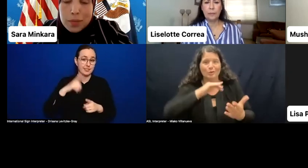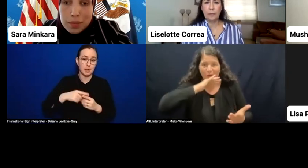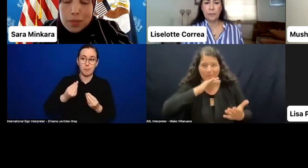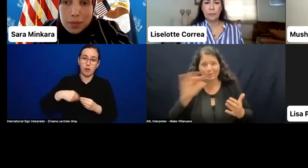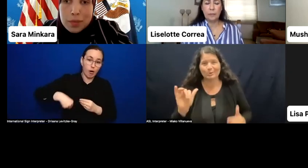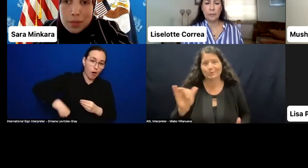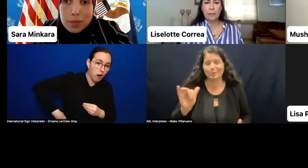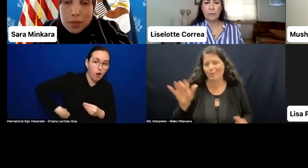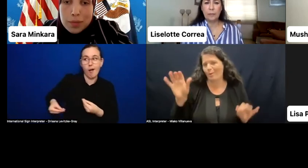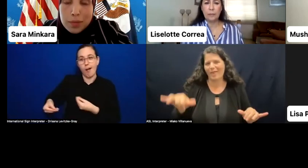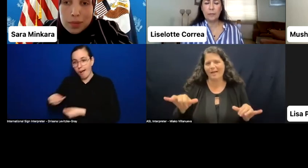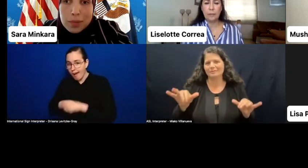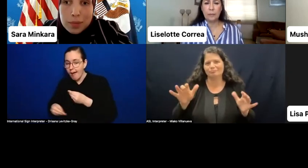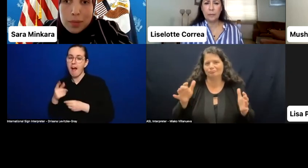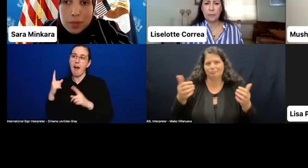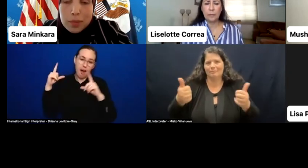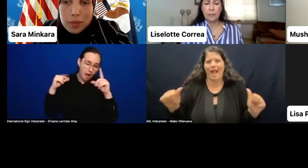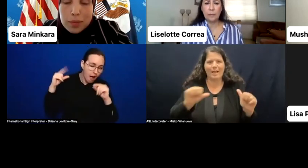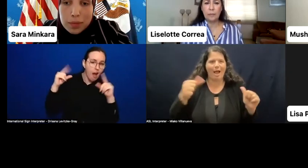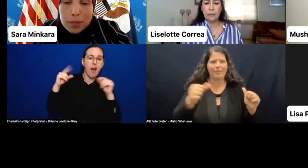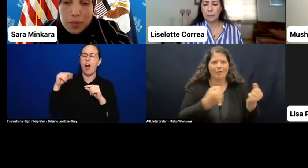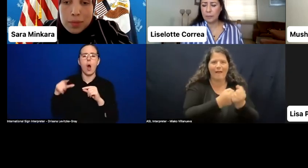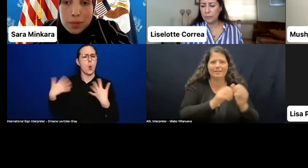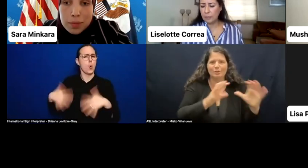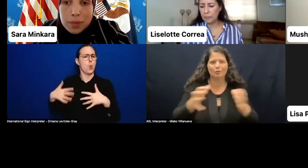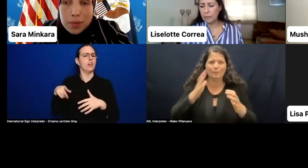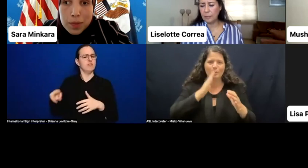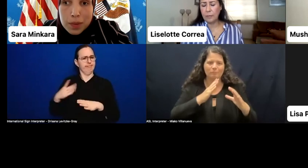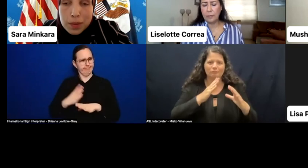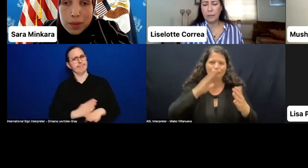group within a society. Money that goes into individual pockets